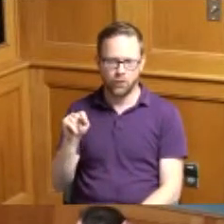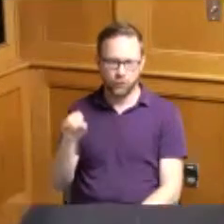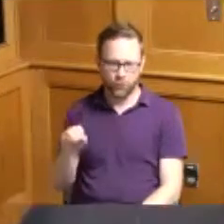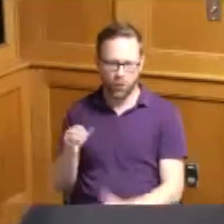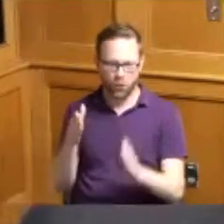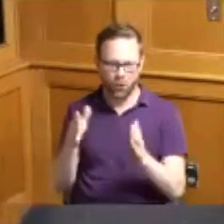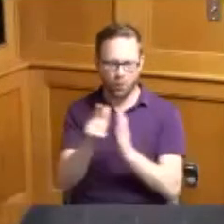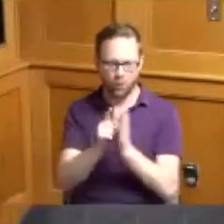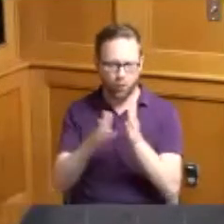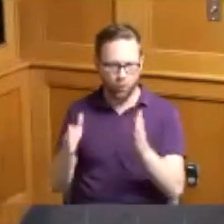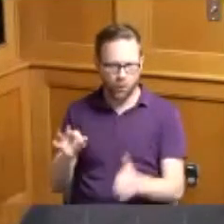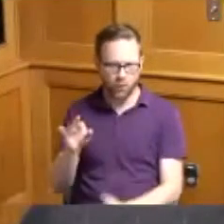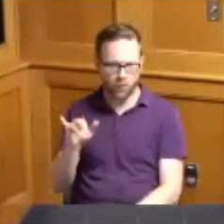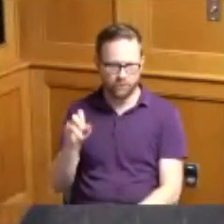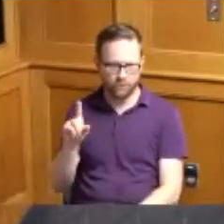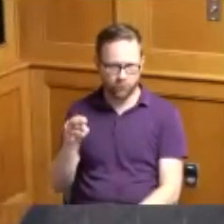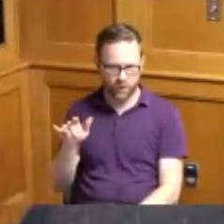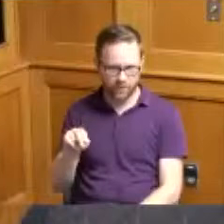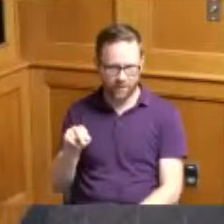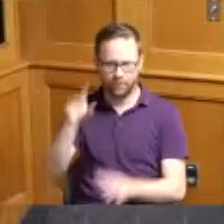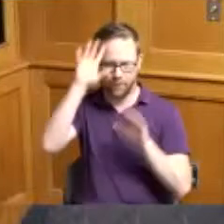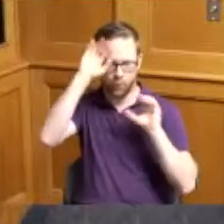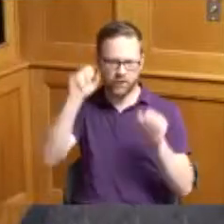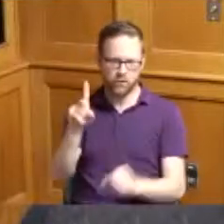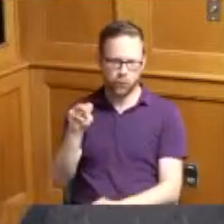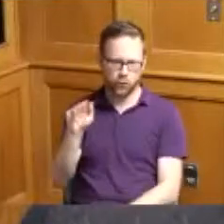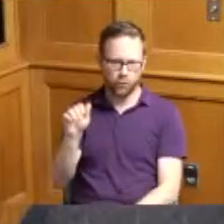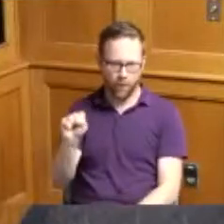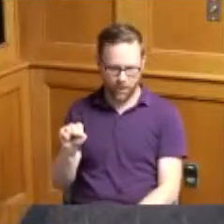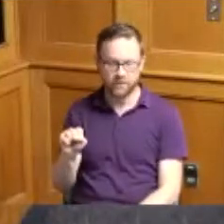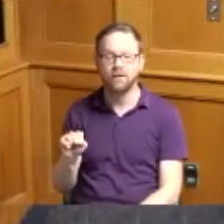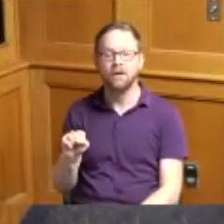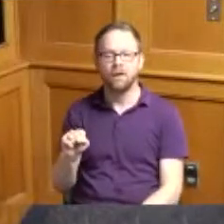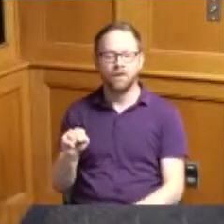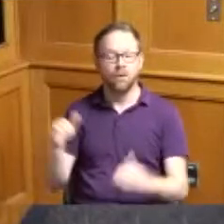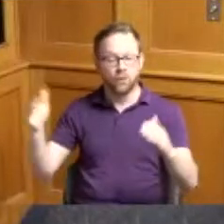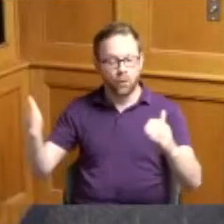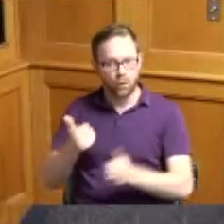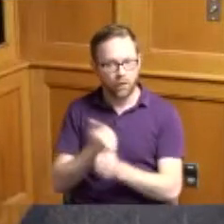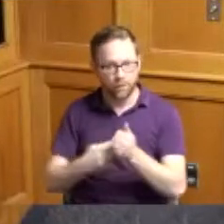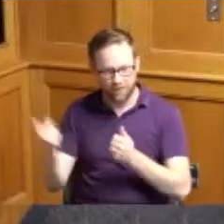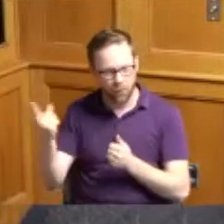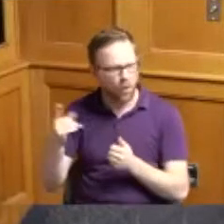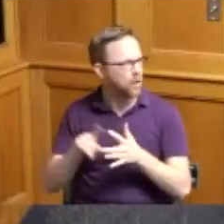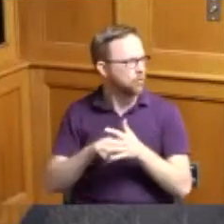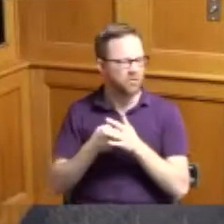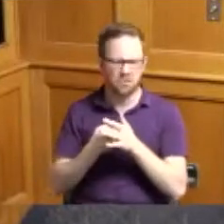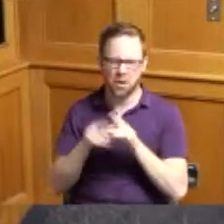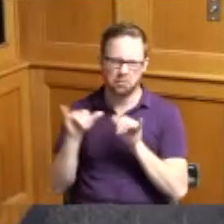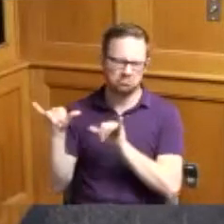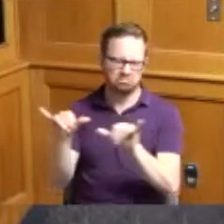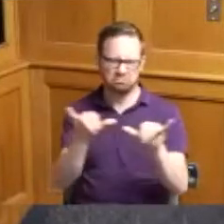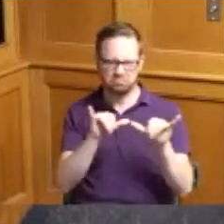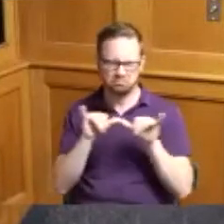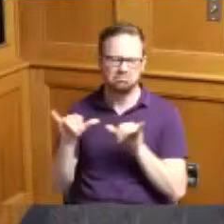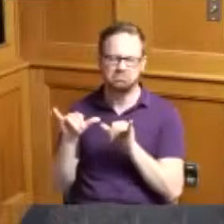Board welcome everyone here we're going to start like we always start with a silent prayer and then